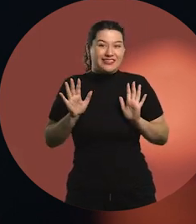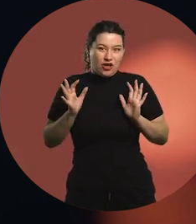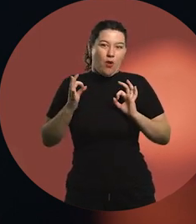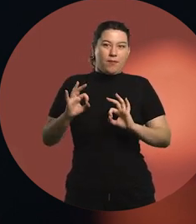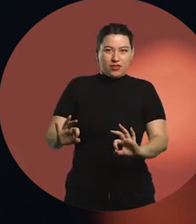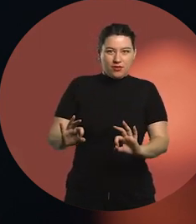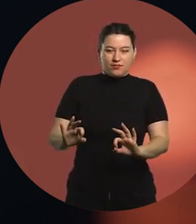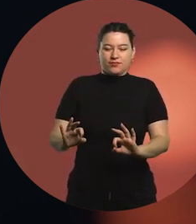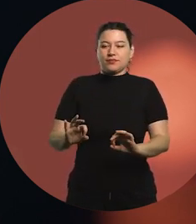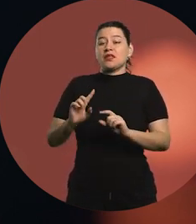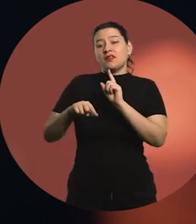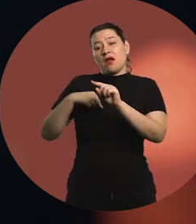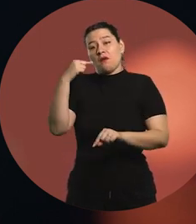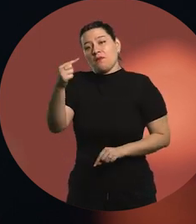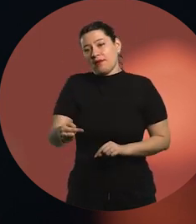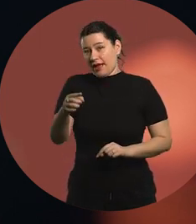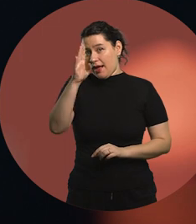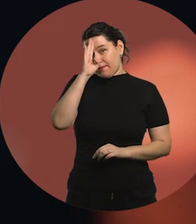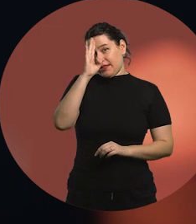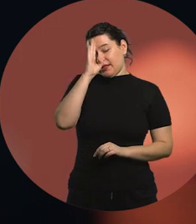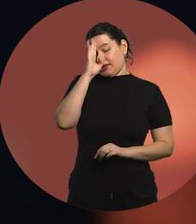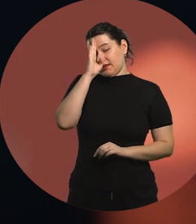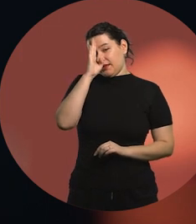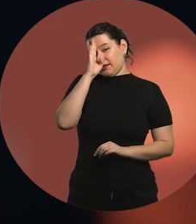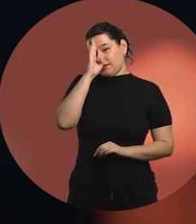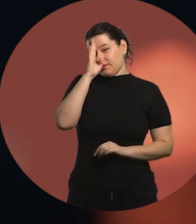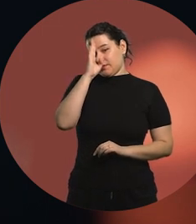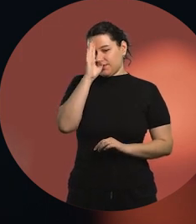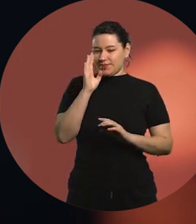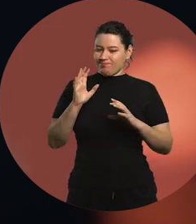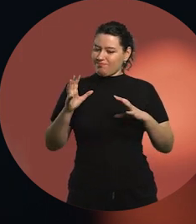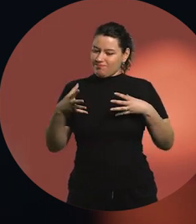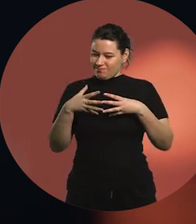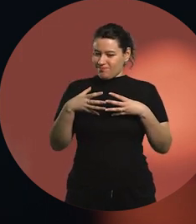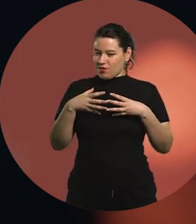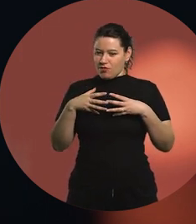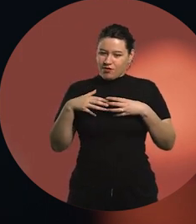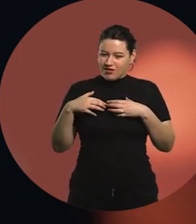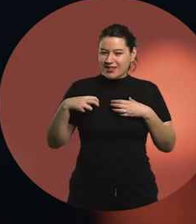Then I learned that getting out of the comfort zone is where you learn,